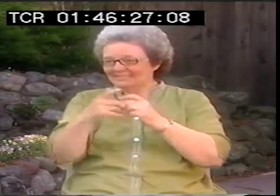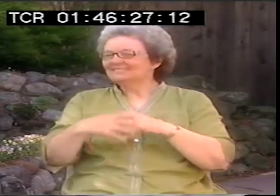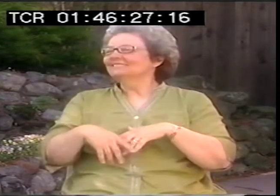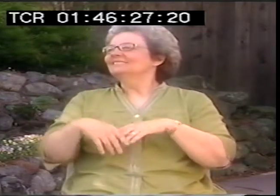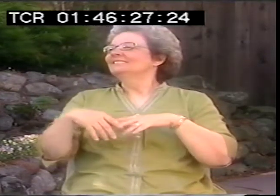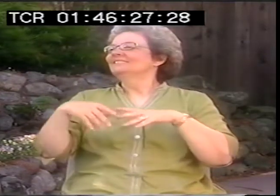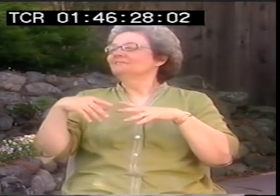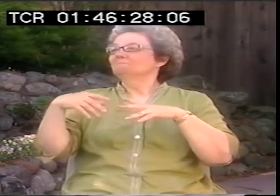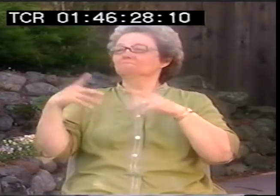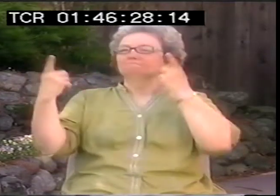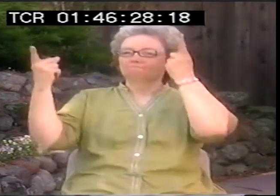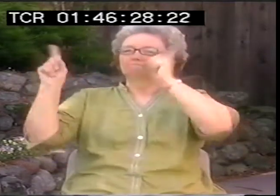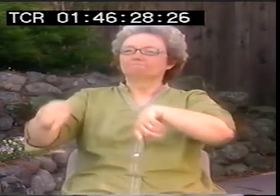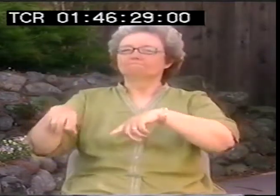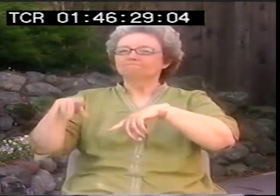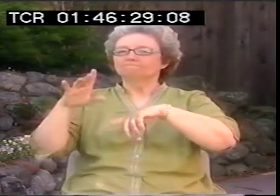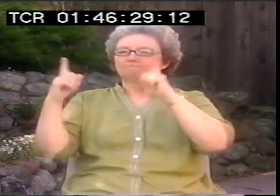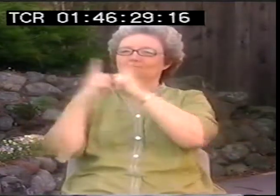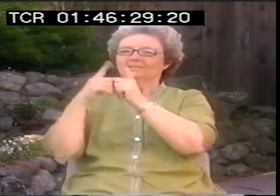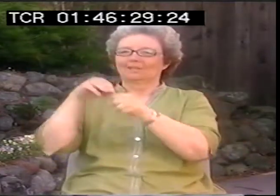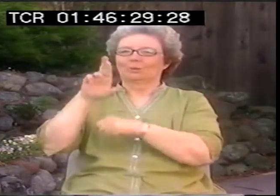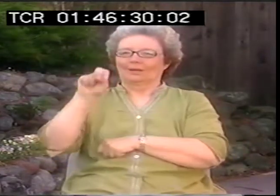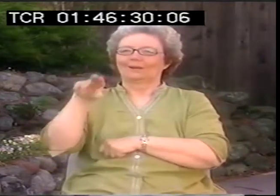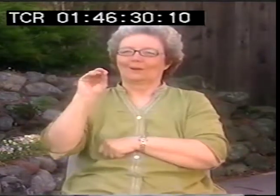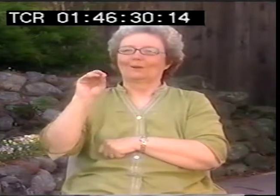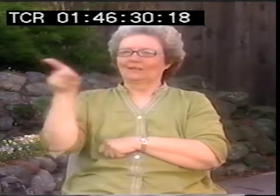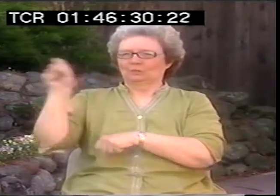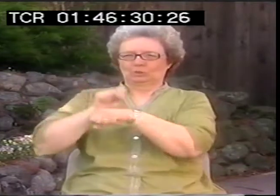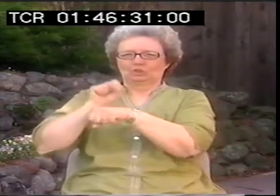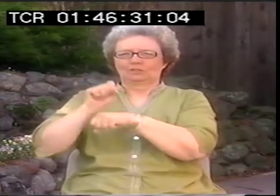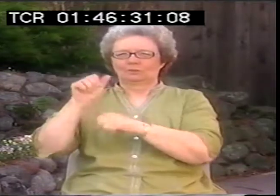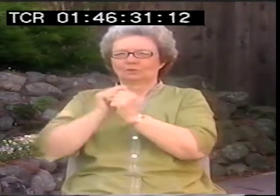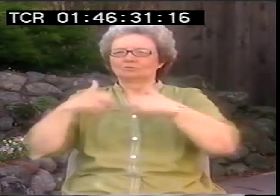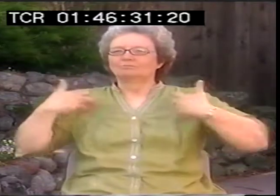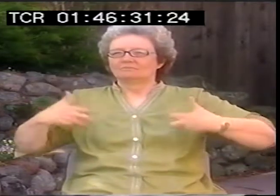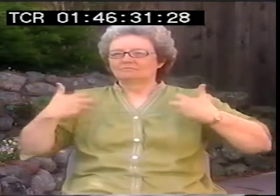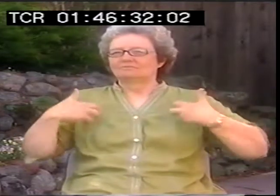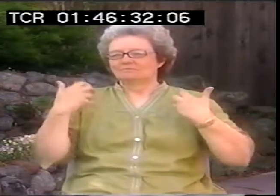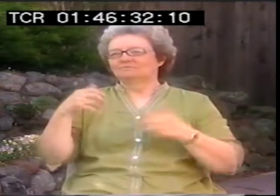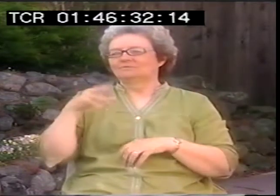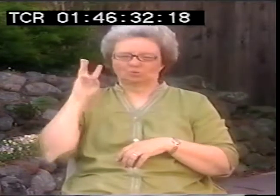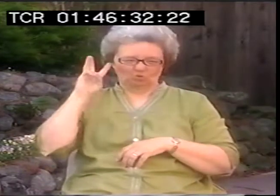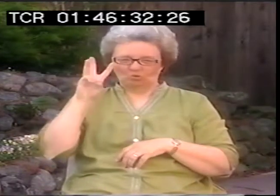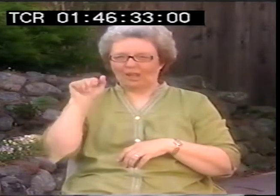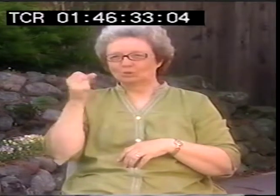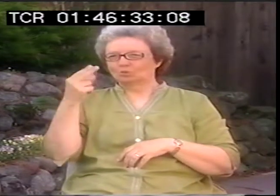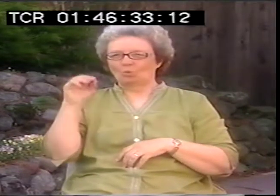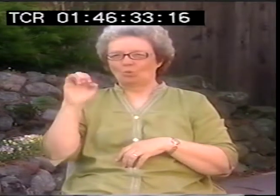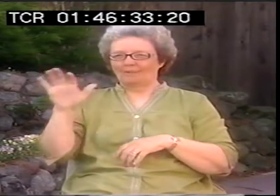That's interesting. I think I contacted him or he contacted me. I can't remember.